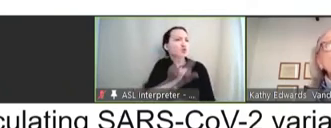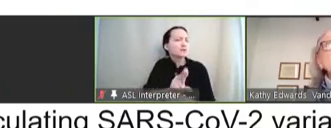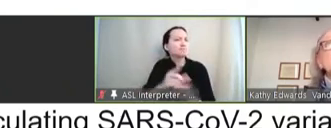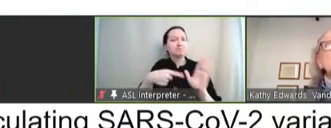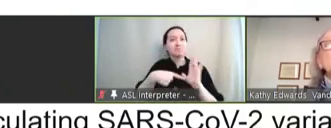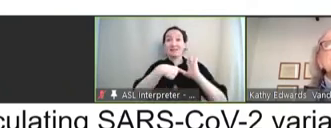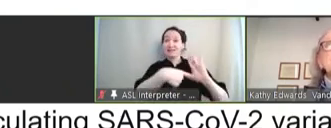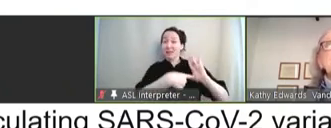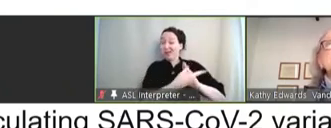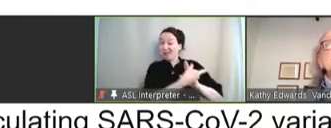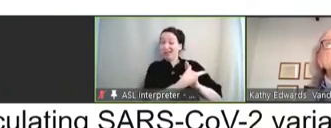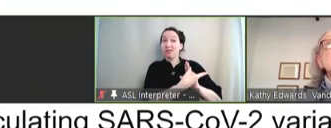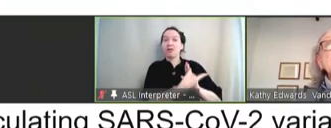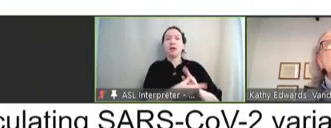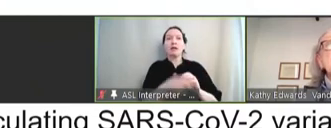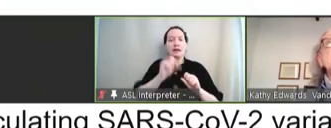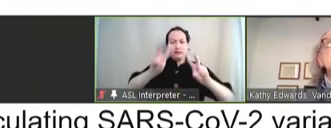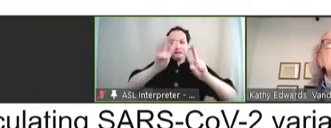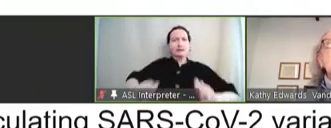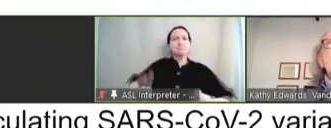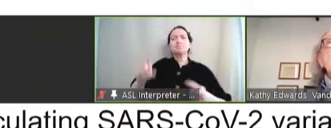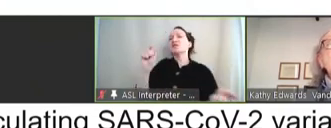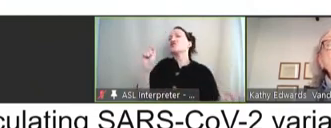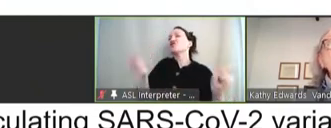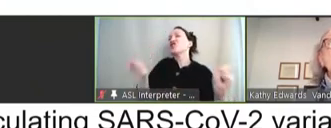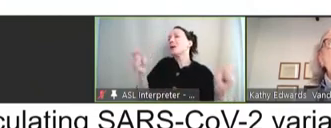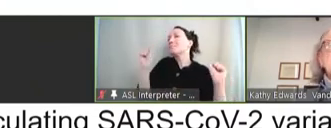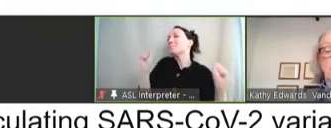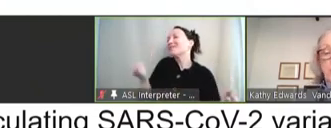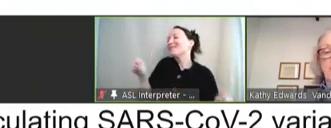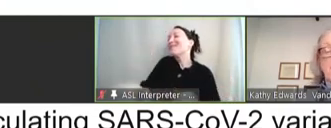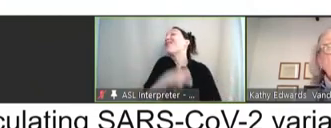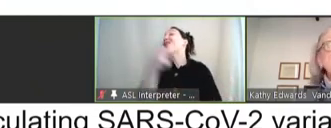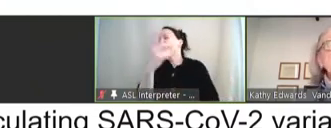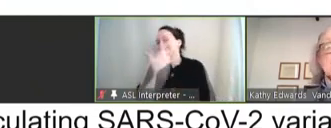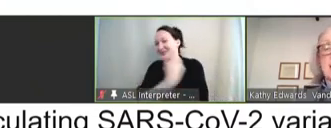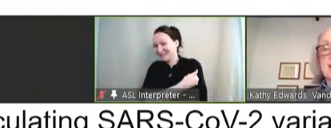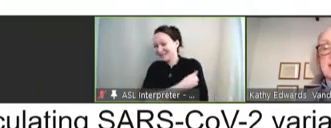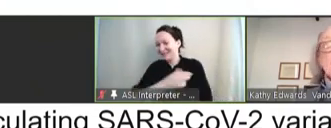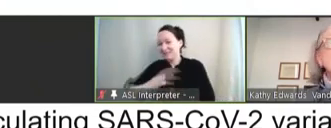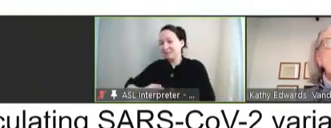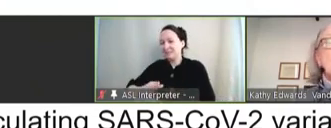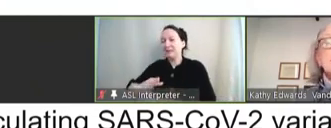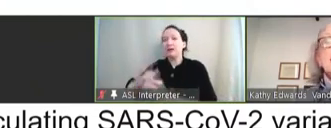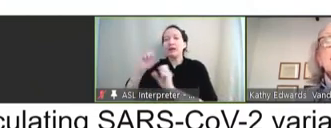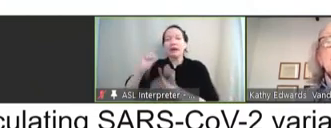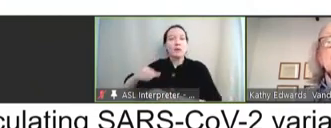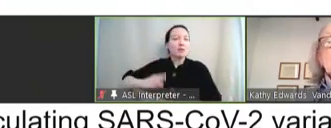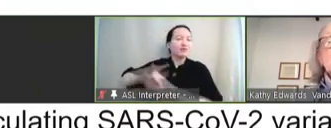also to assess the changeability of other vaccine-preventable diseases as well. Next slide.